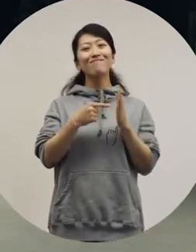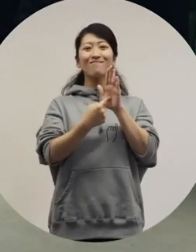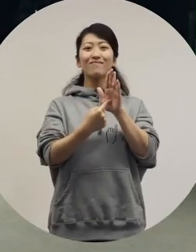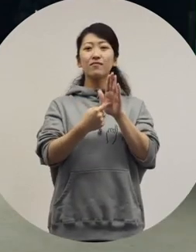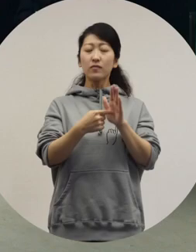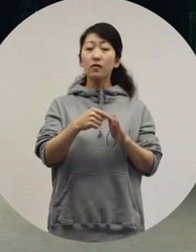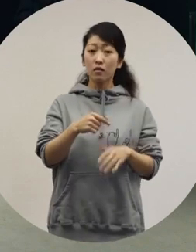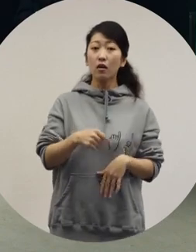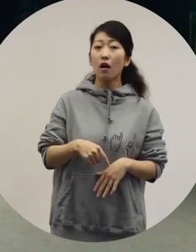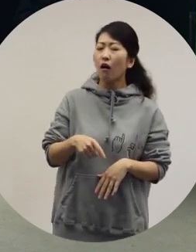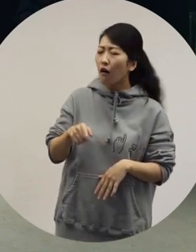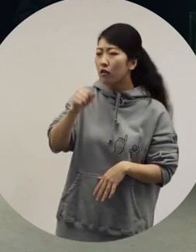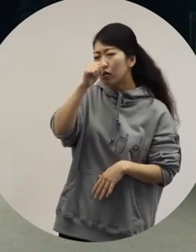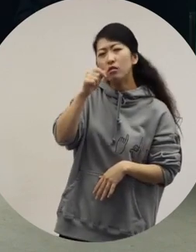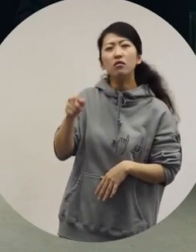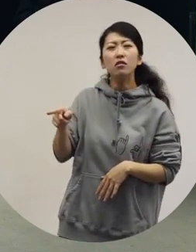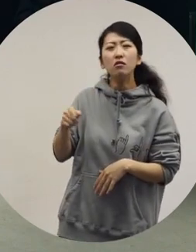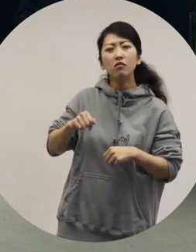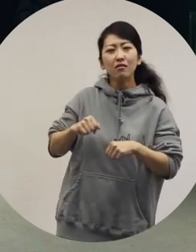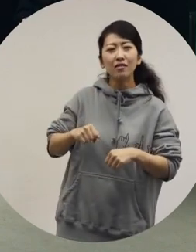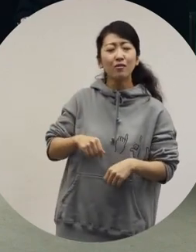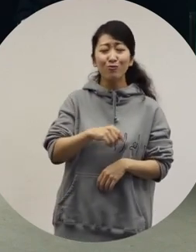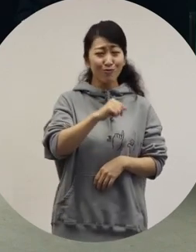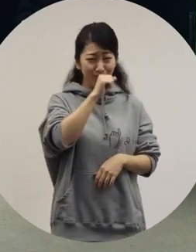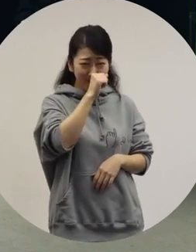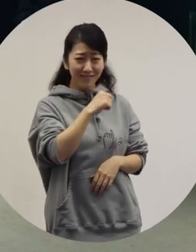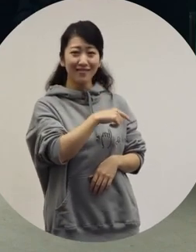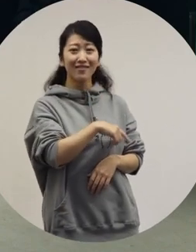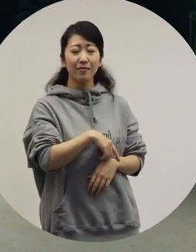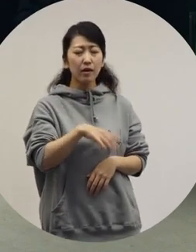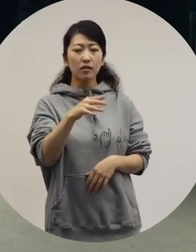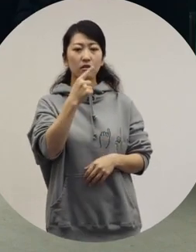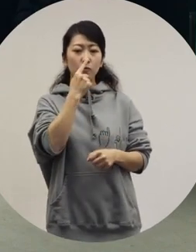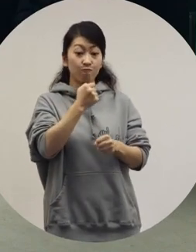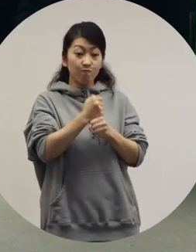[Ochiai] I see. It's a good way to live. [Shin] That's wonderful. As a creator,